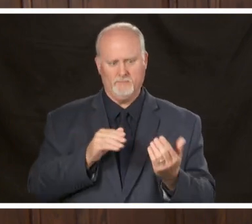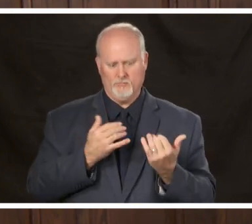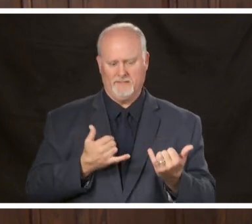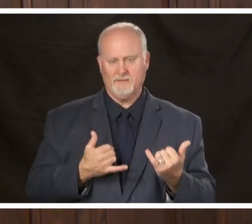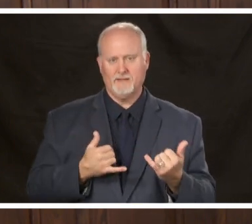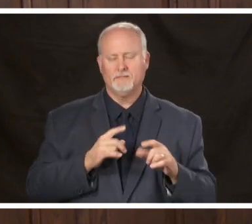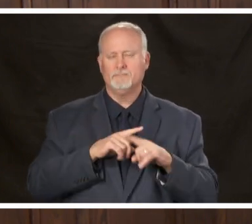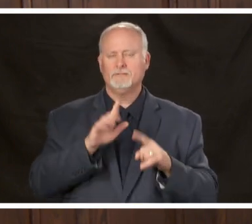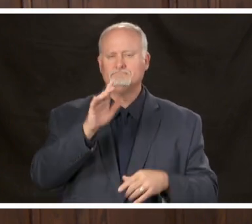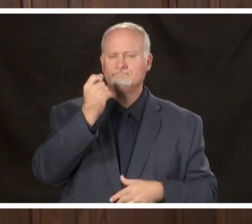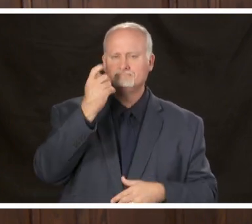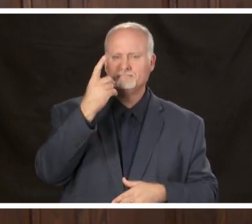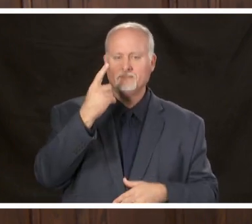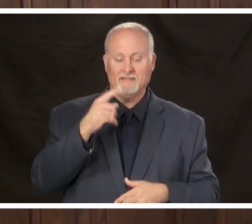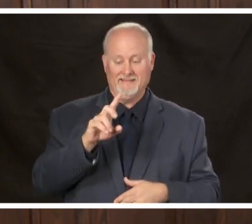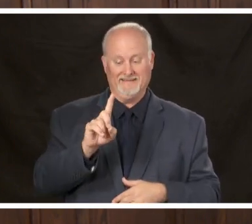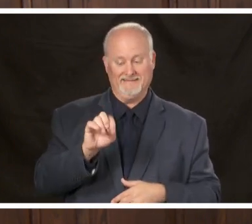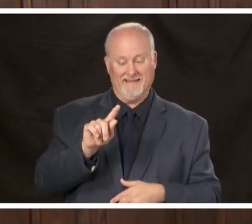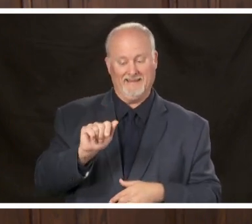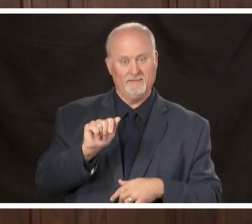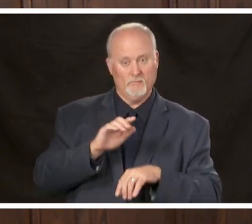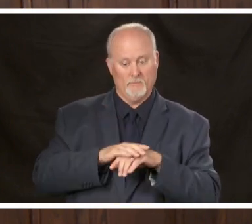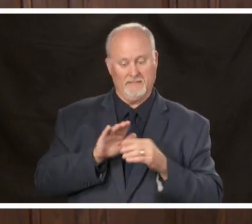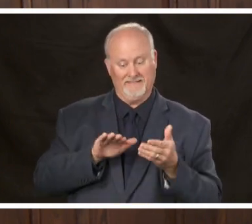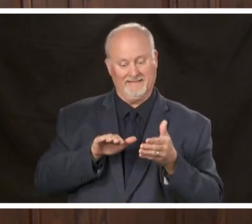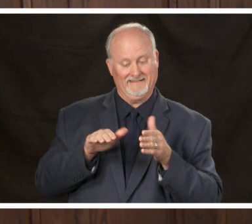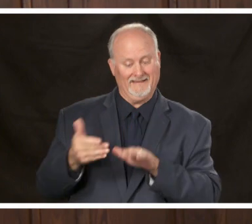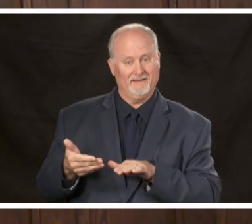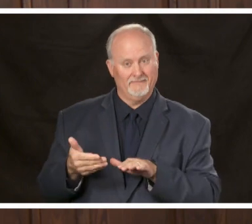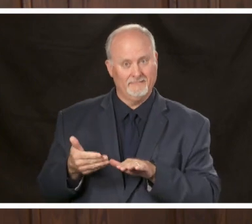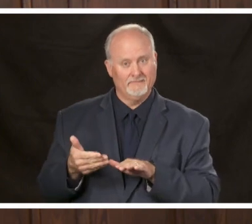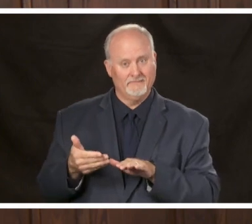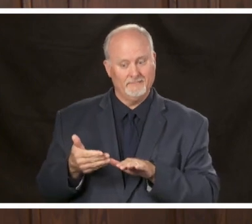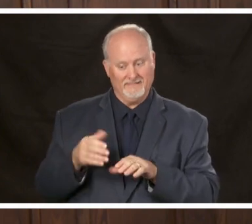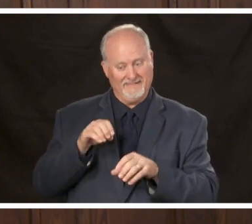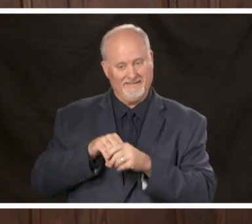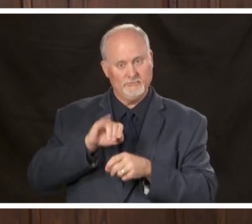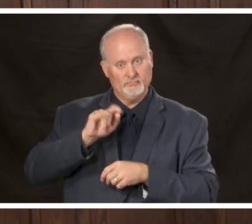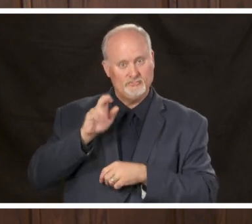basically what the data we have on the desk so far in Jefferson County is that